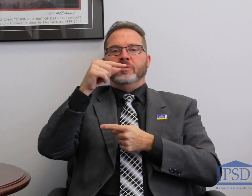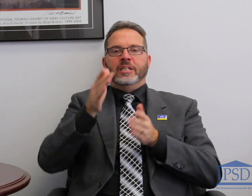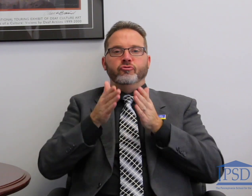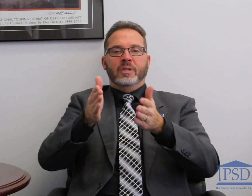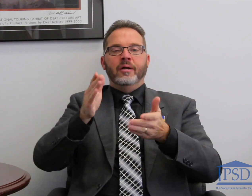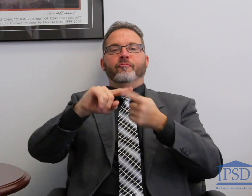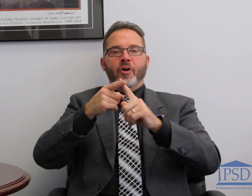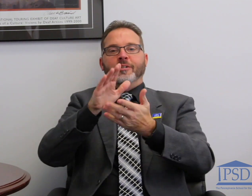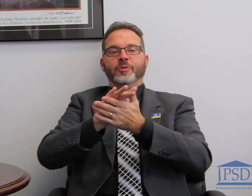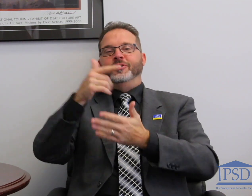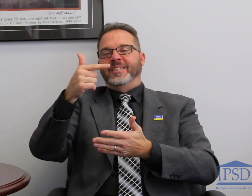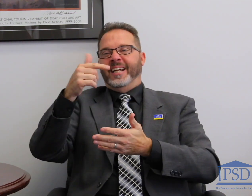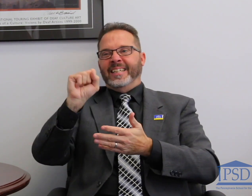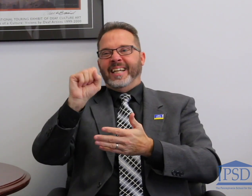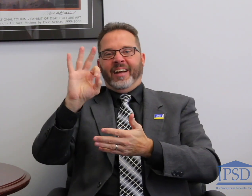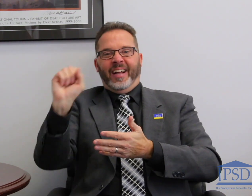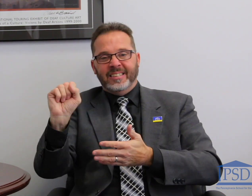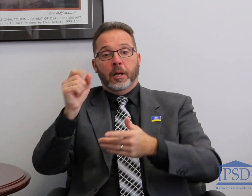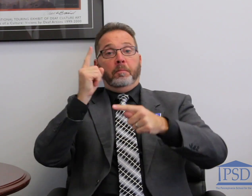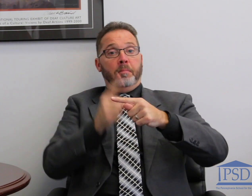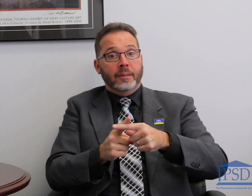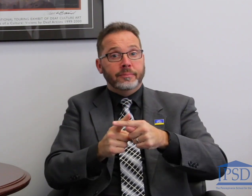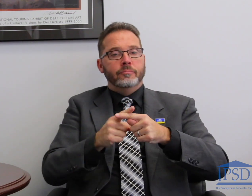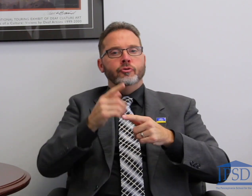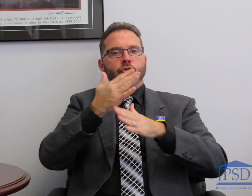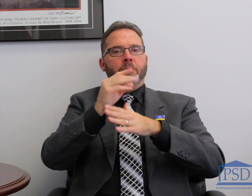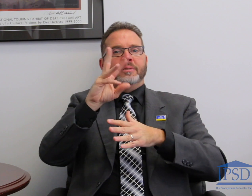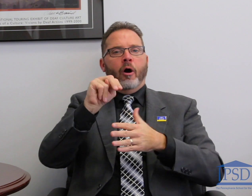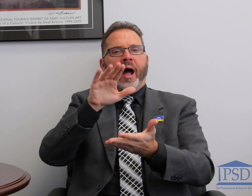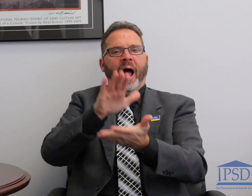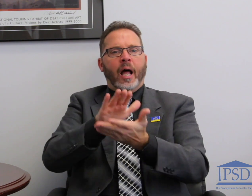head of GSFS (Green Street Friends School) across the street, and also